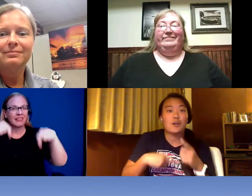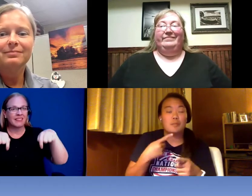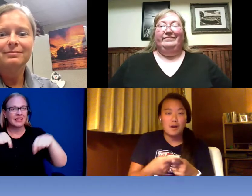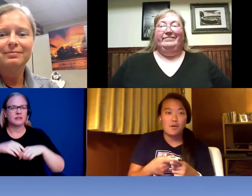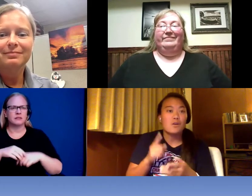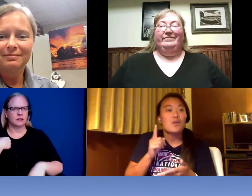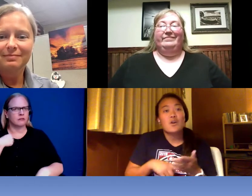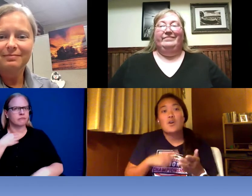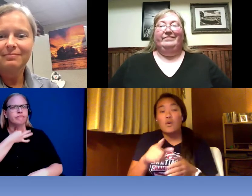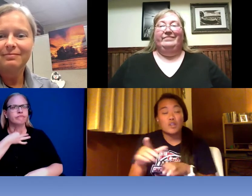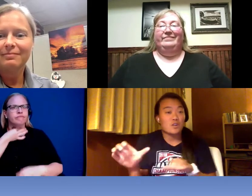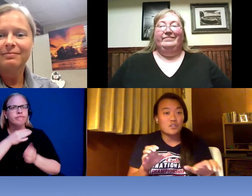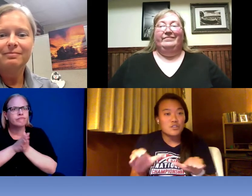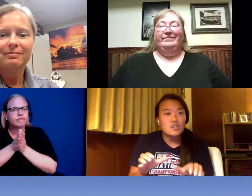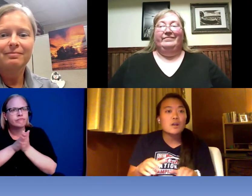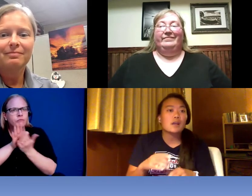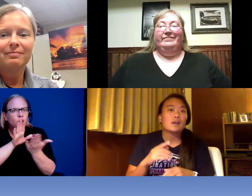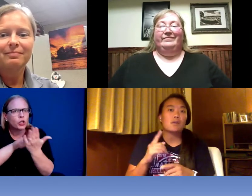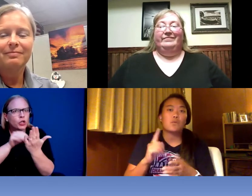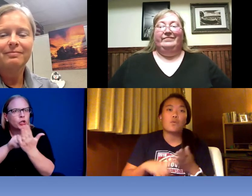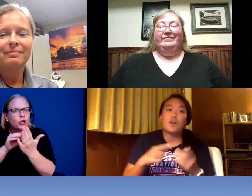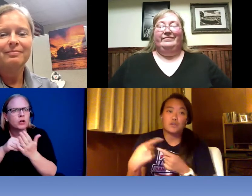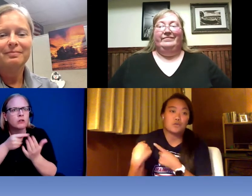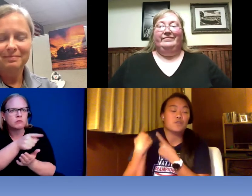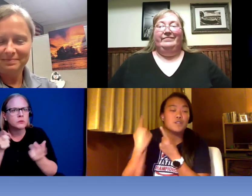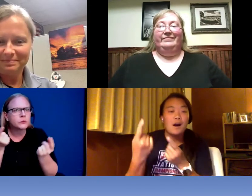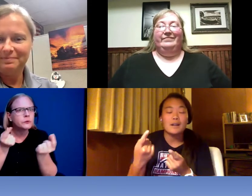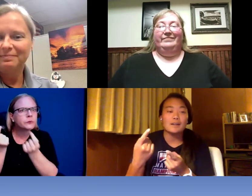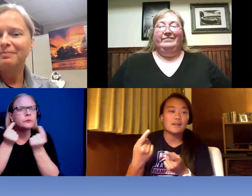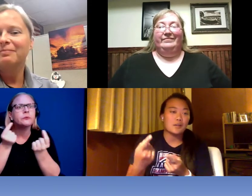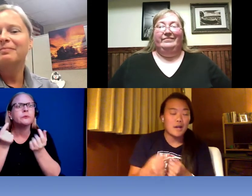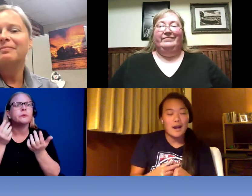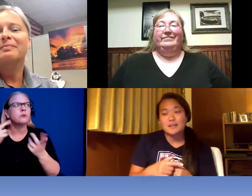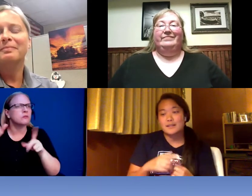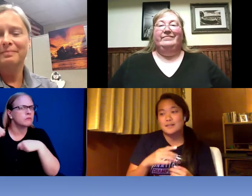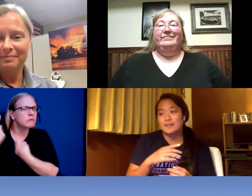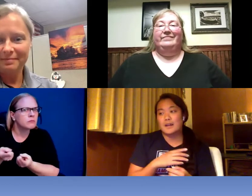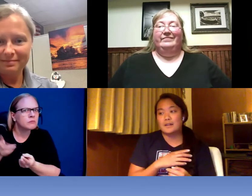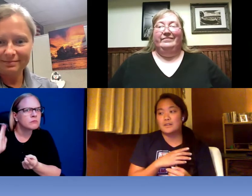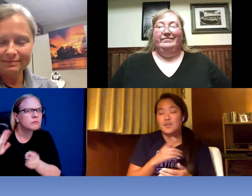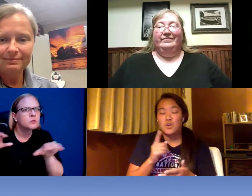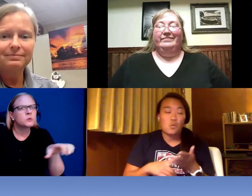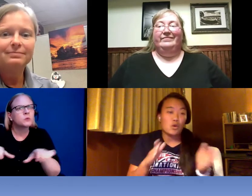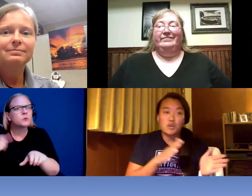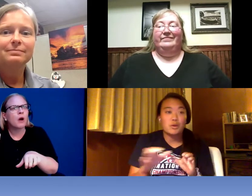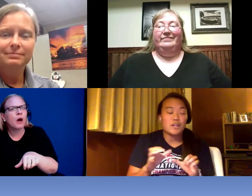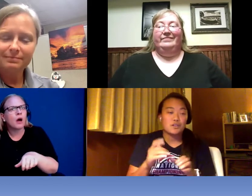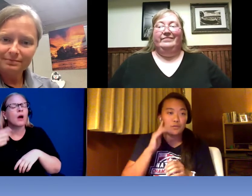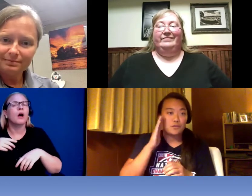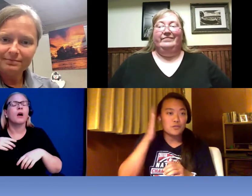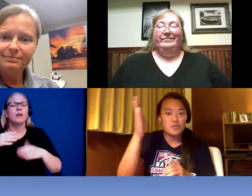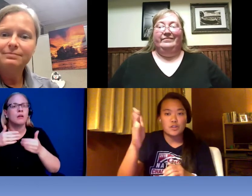about what you guys are doing, what you have done in the past, and what you plan to do for the